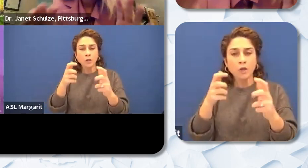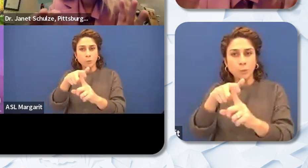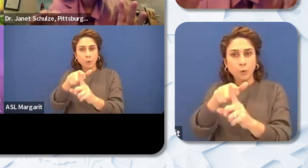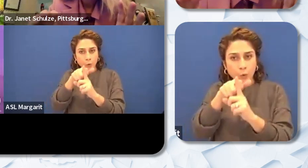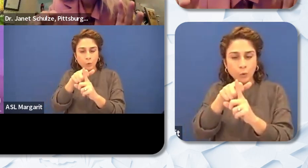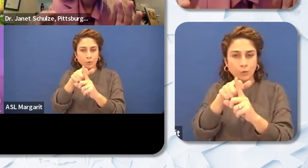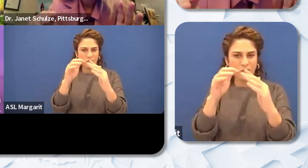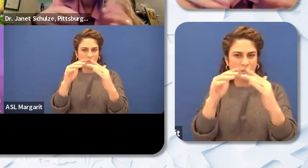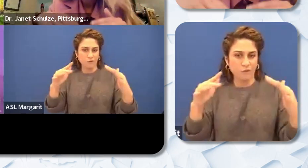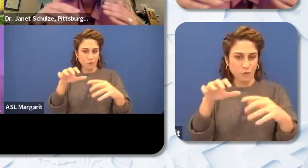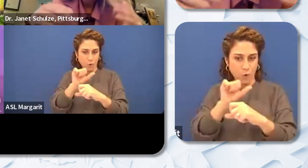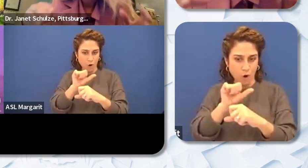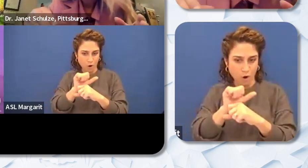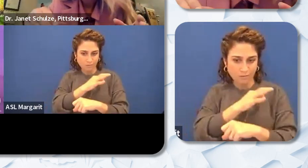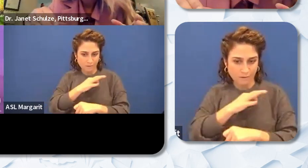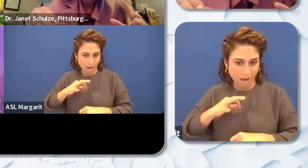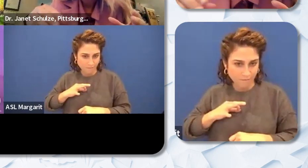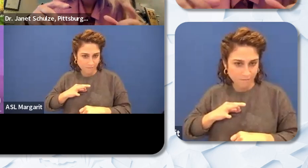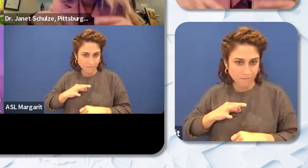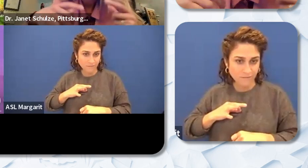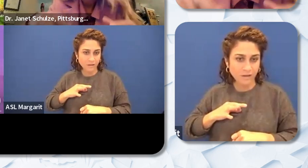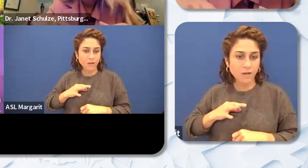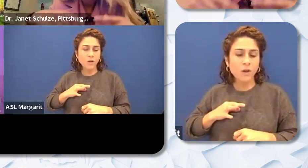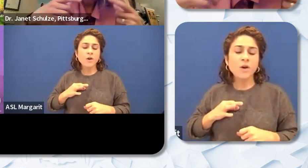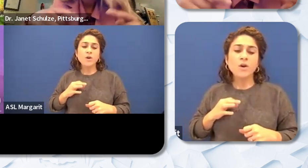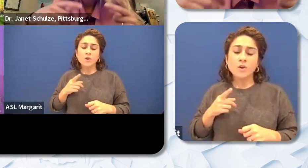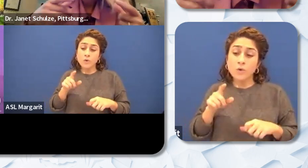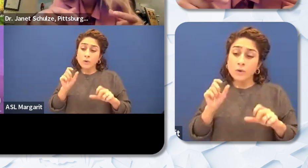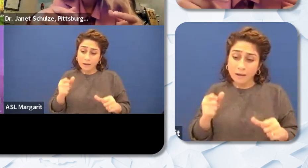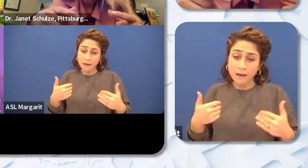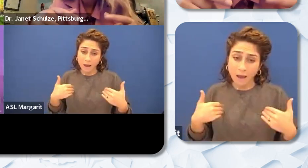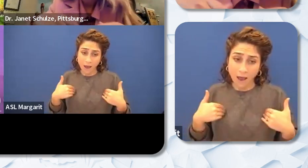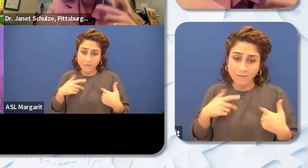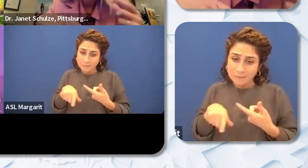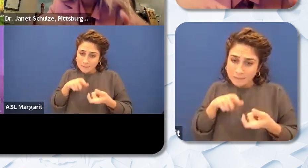it in our LCAP. Yes you can have it in your LCAP. You can have specific strategies around